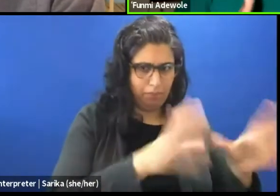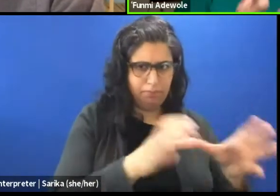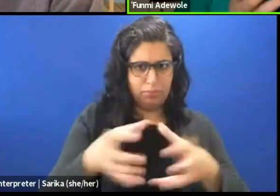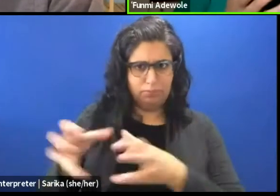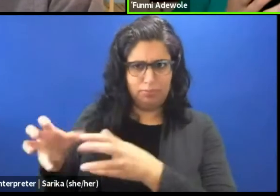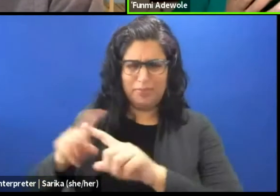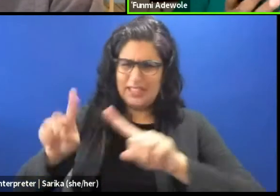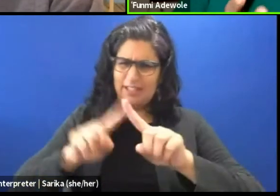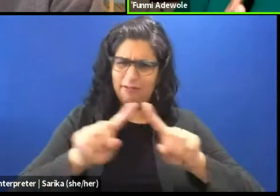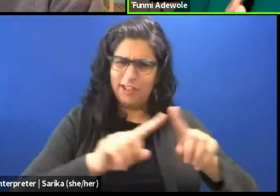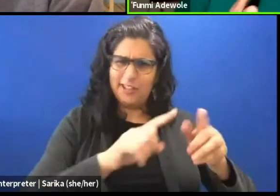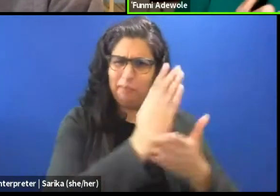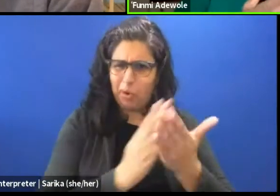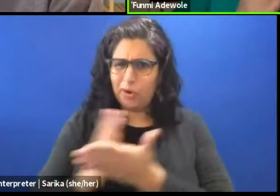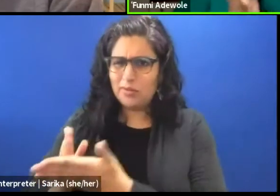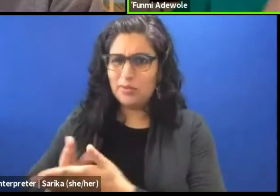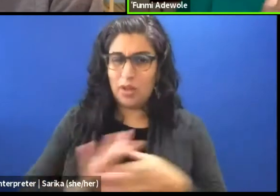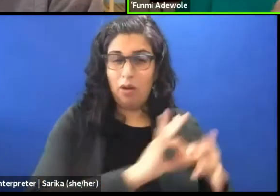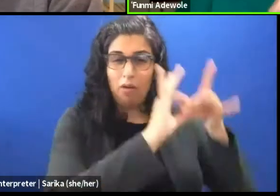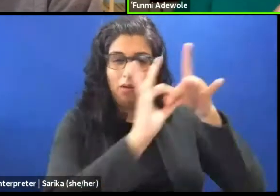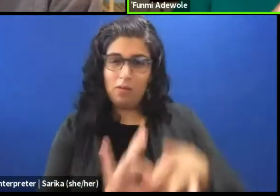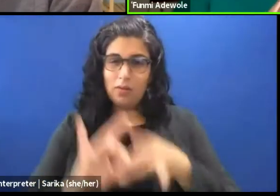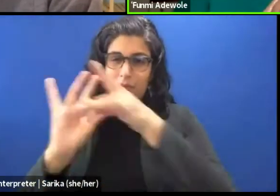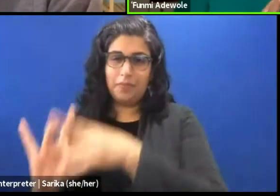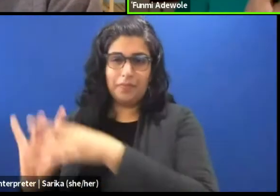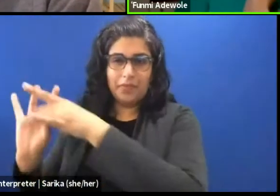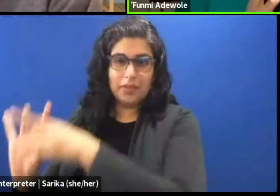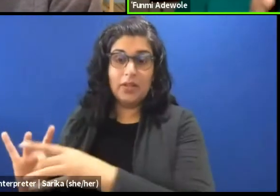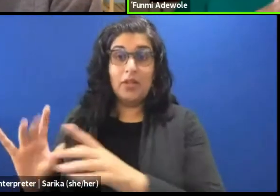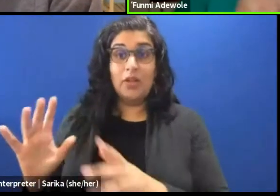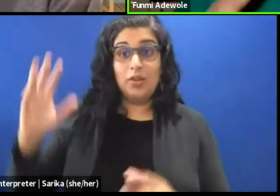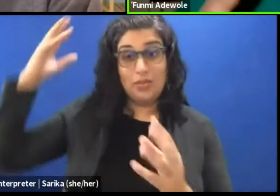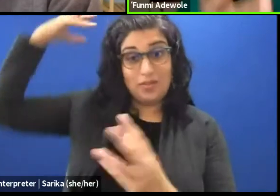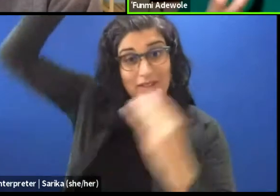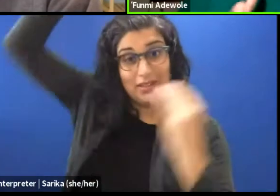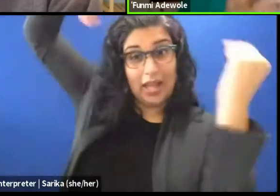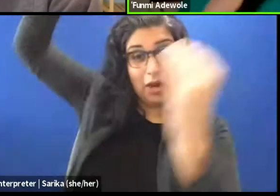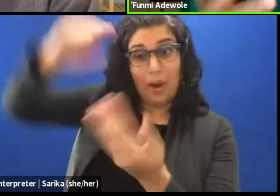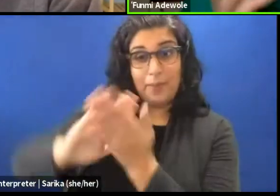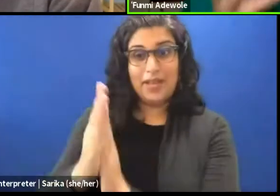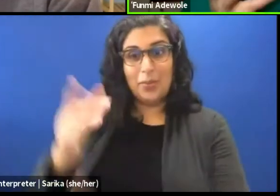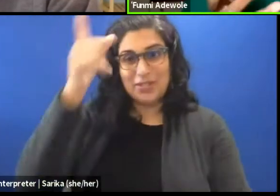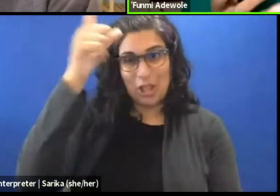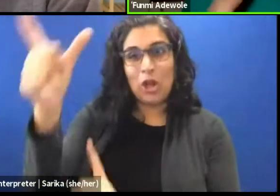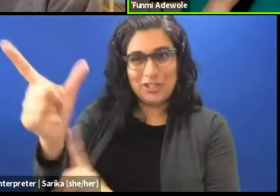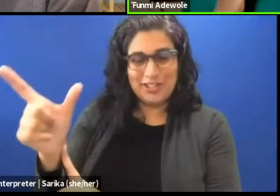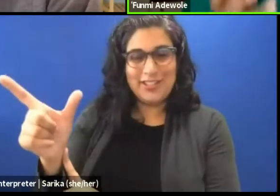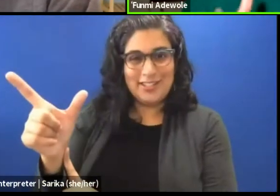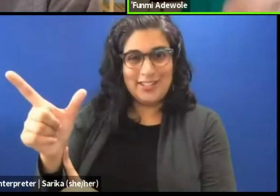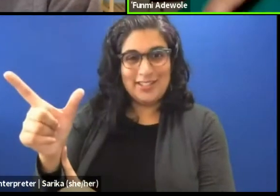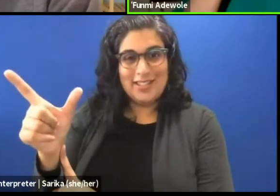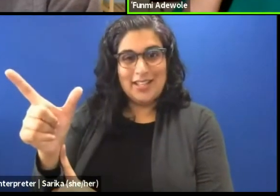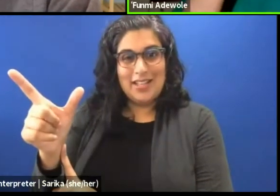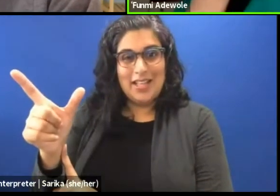And as a logic, so while you are seeing all of these various things, you're seeing this had wrap become symbolic,